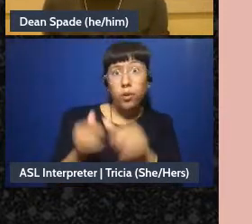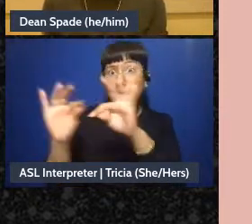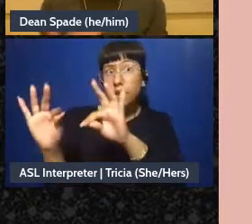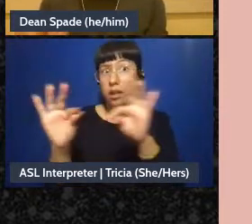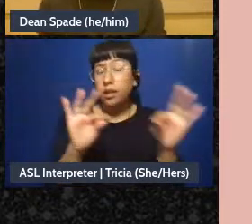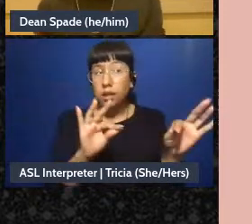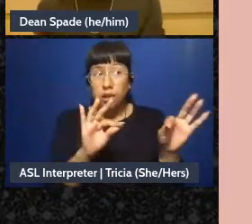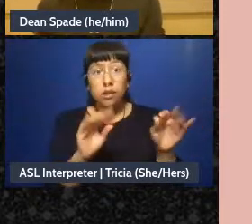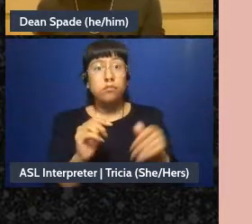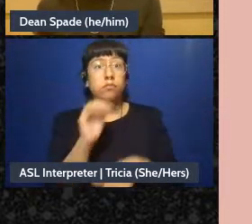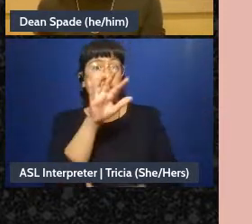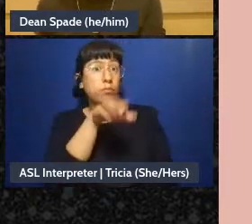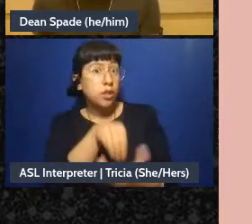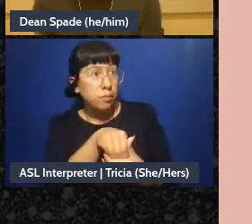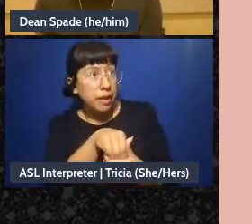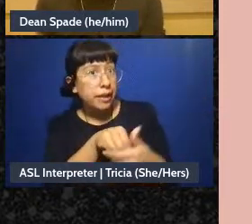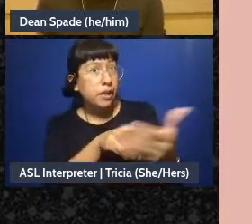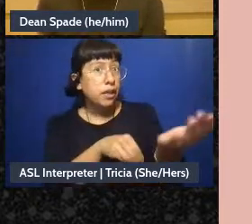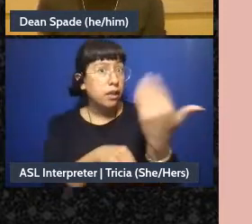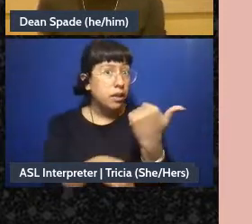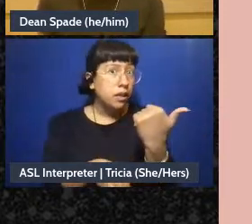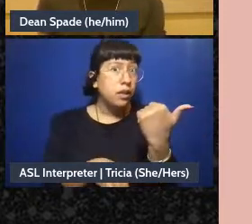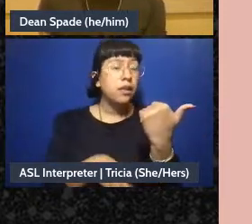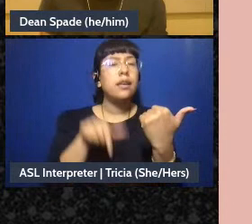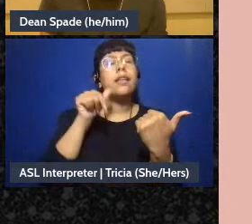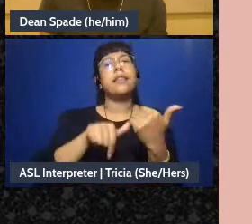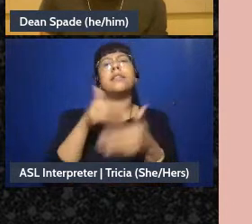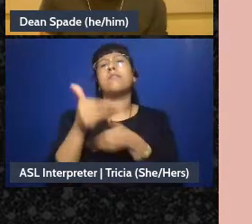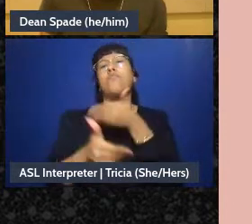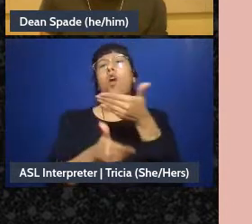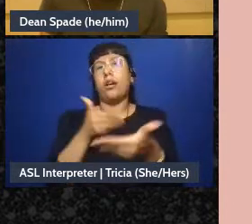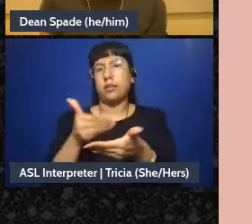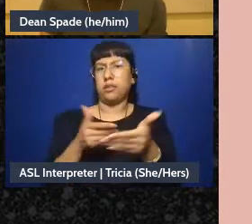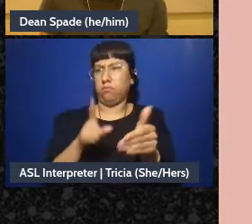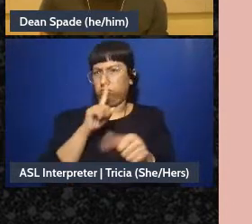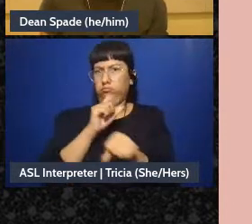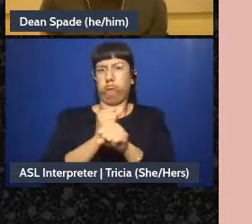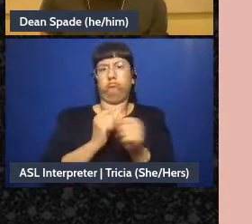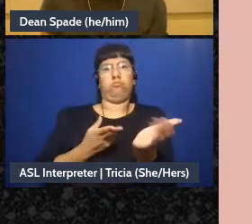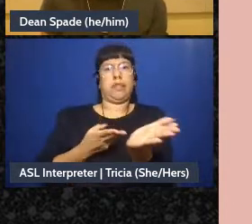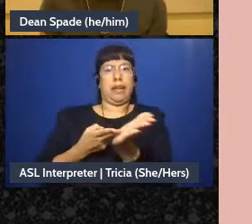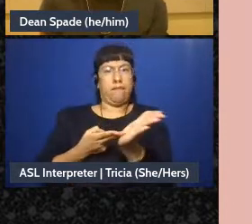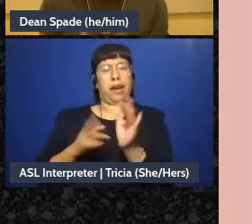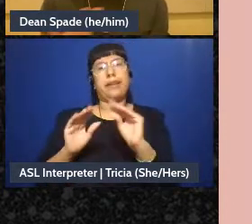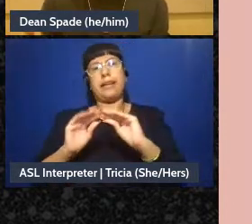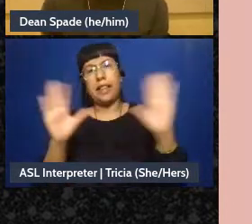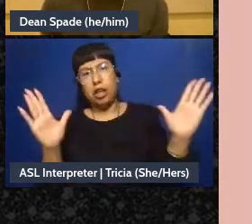“Are people participating, like, is this process, like, dignified, and clear, and fair” Like,